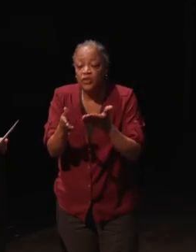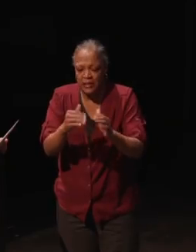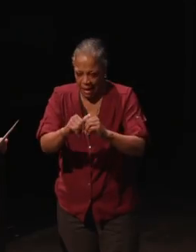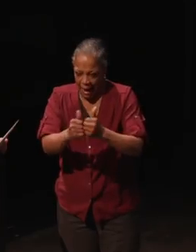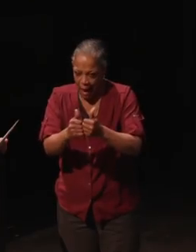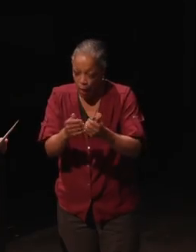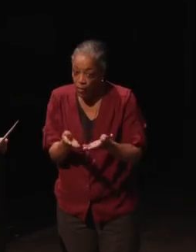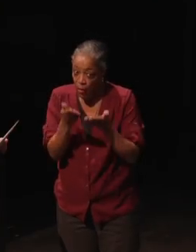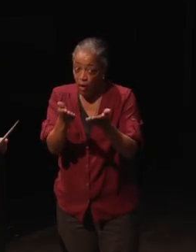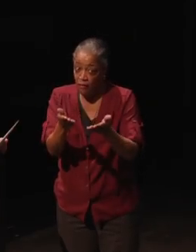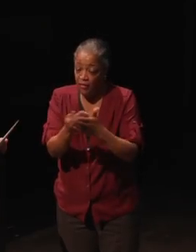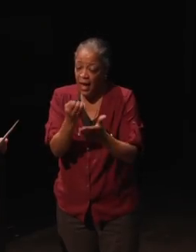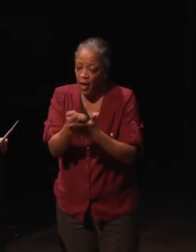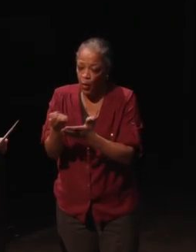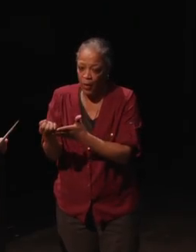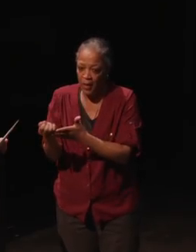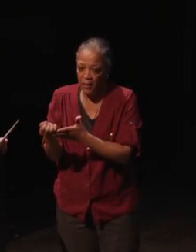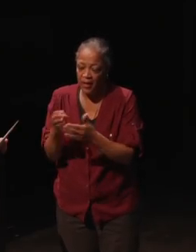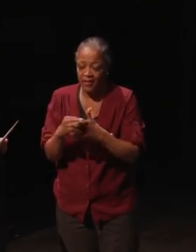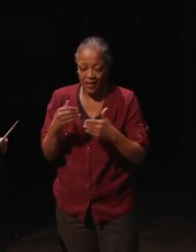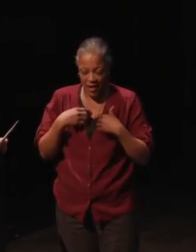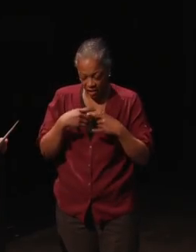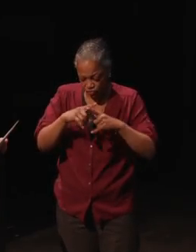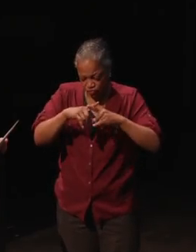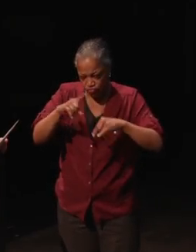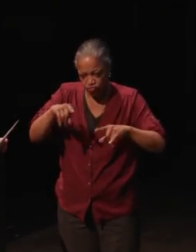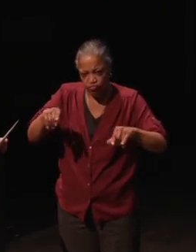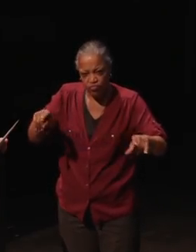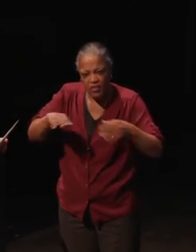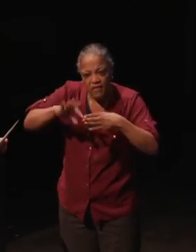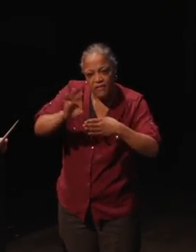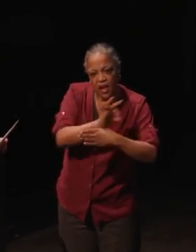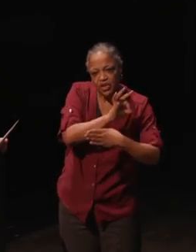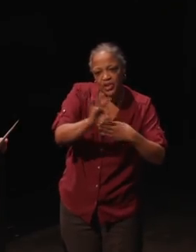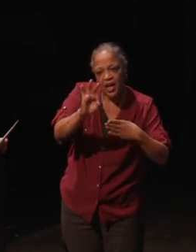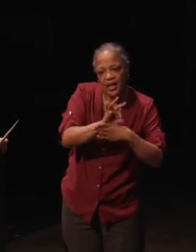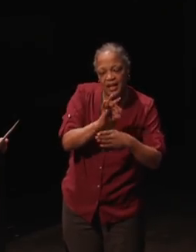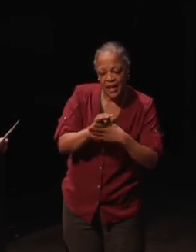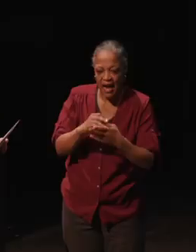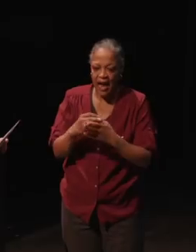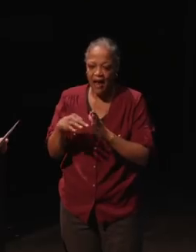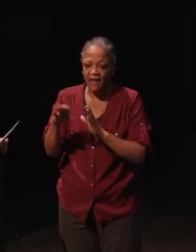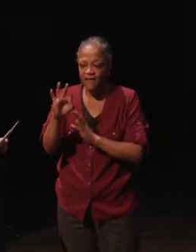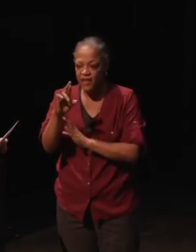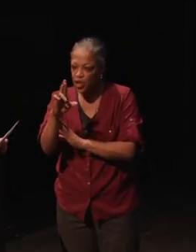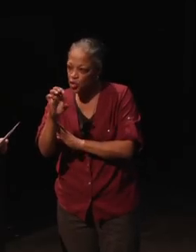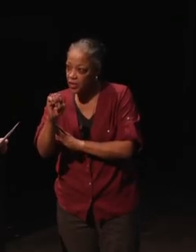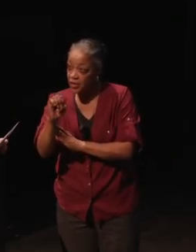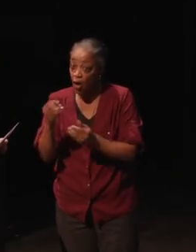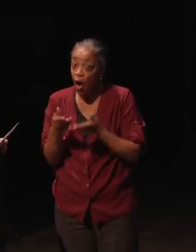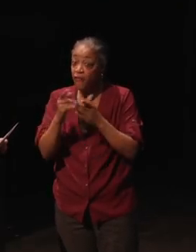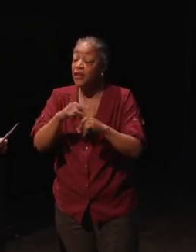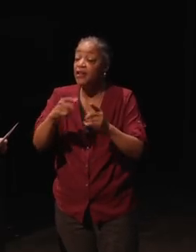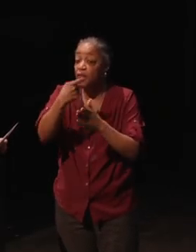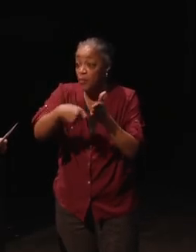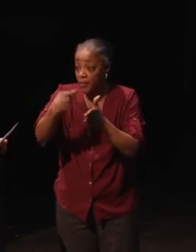equipment containing varying degrees of functionality and features offered at different price points. What that basically means,